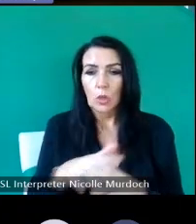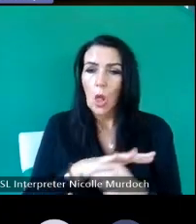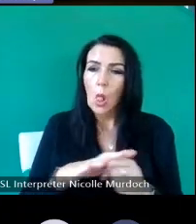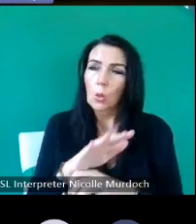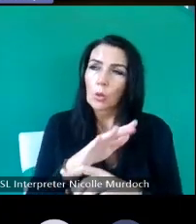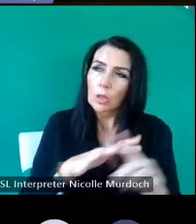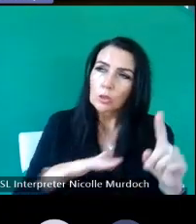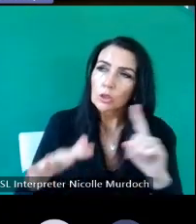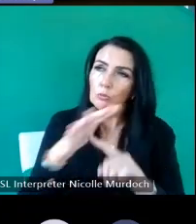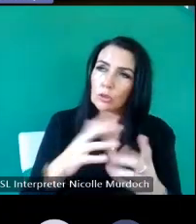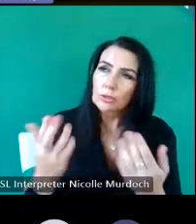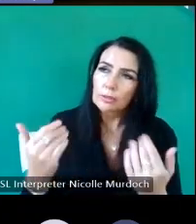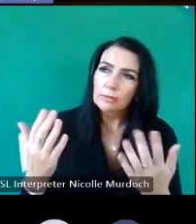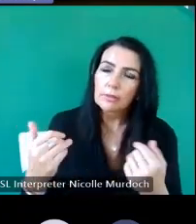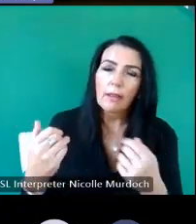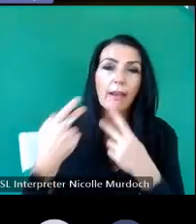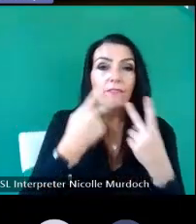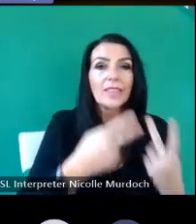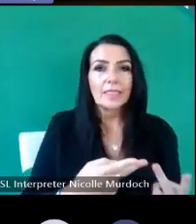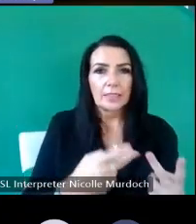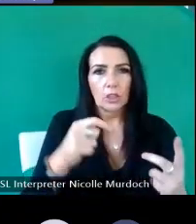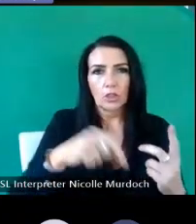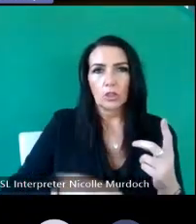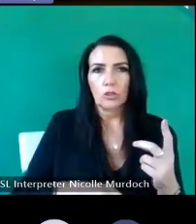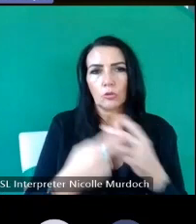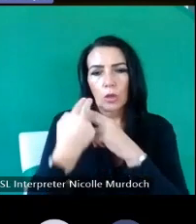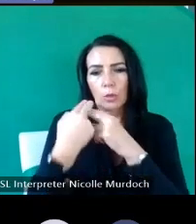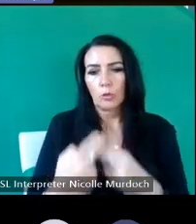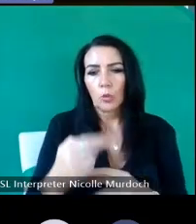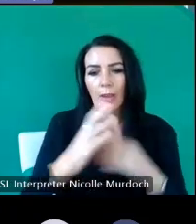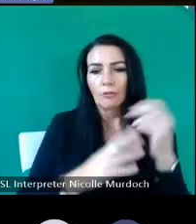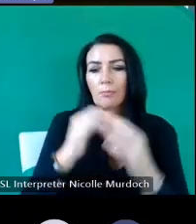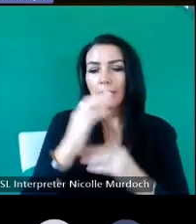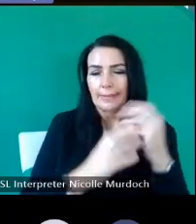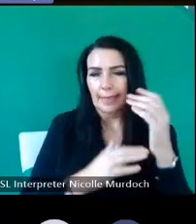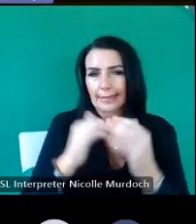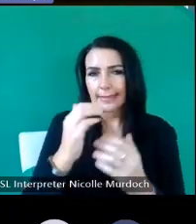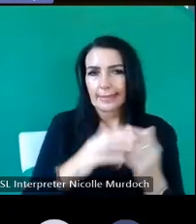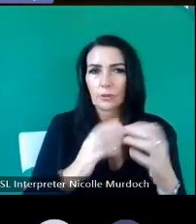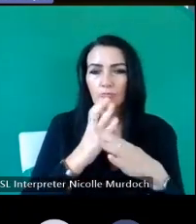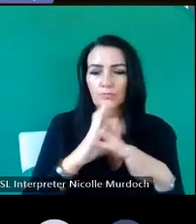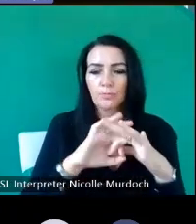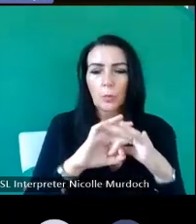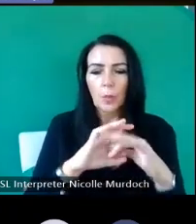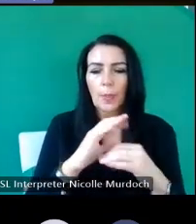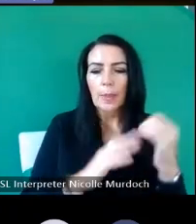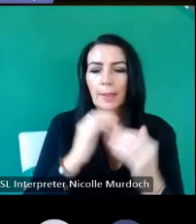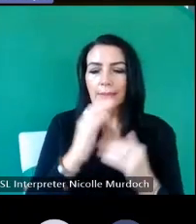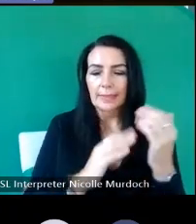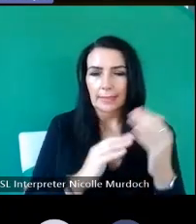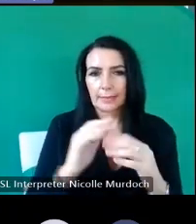and visitors to Heritage buildings to engage with the building and have some understanding about how